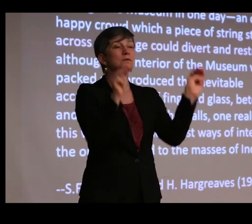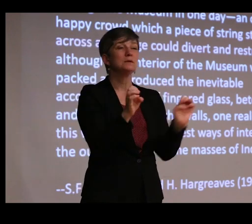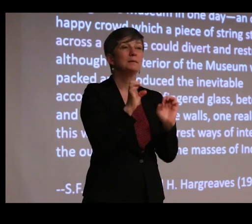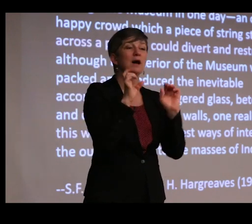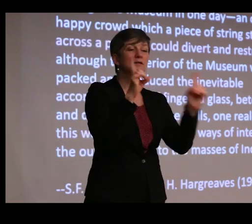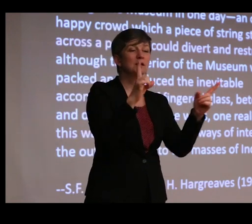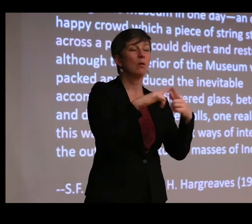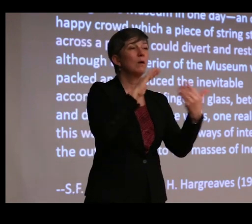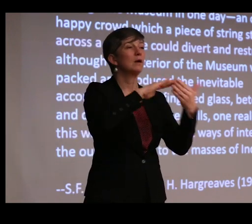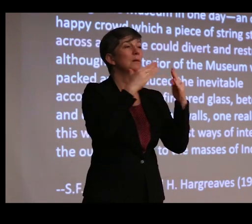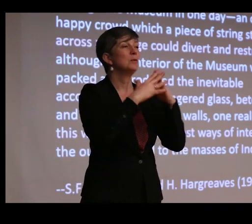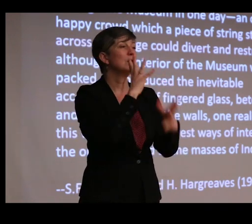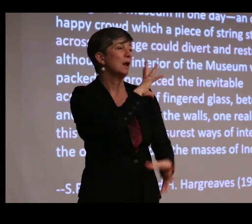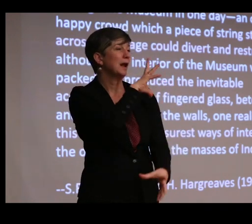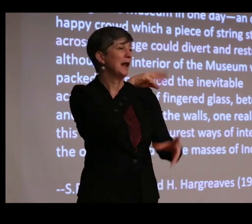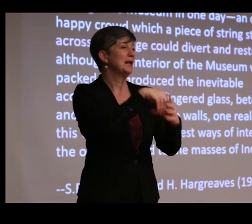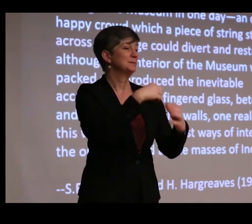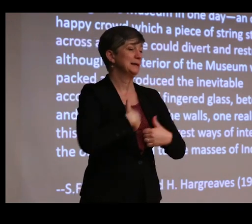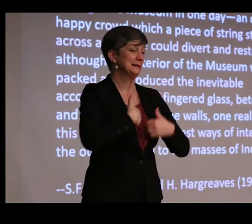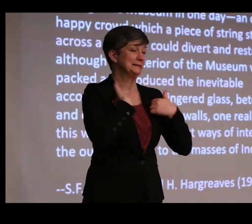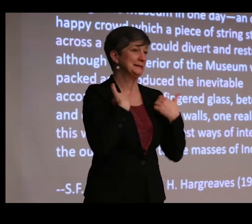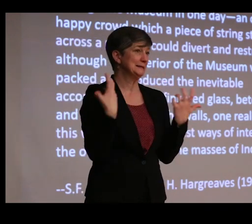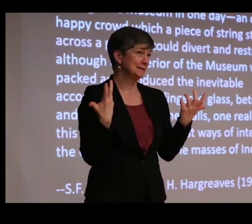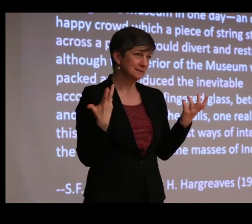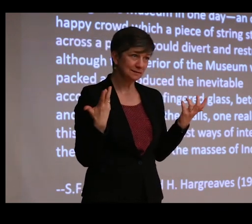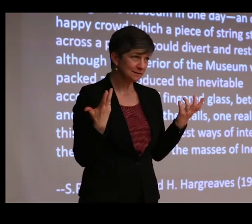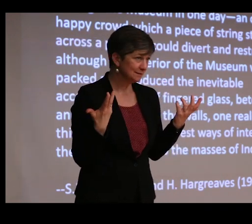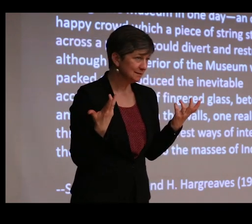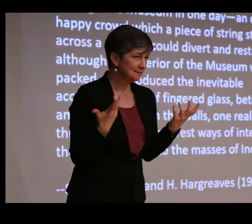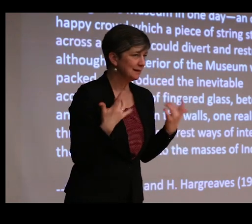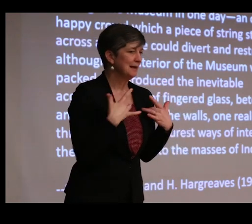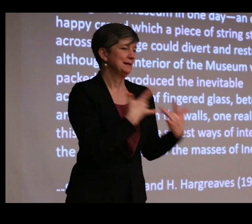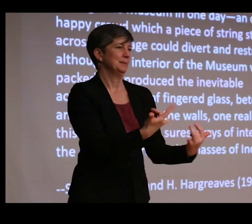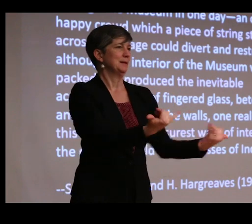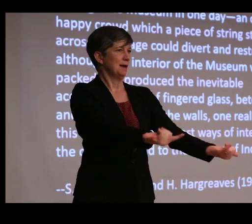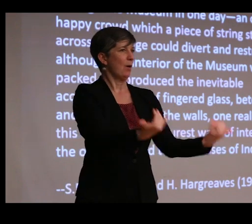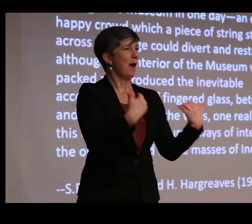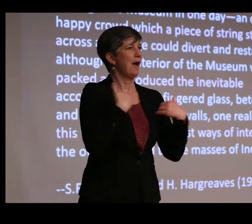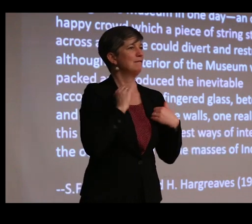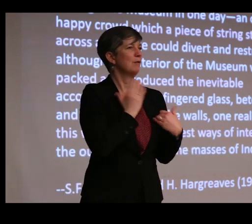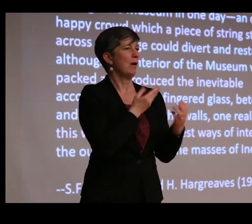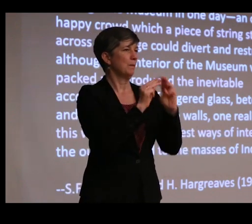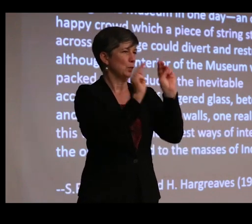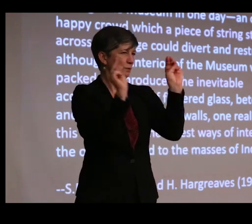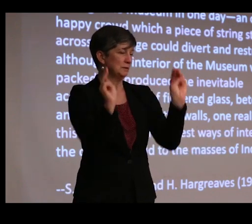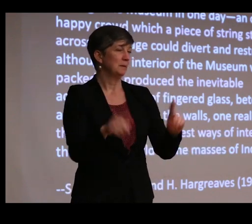or community engagement existed as they typically do now in our museums, the administrators